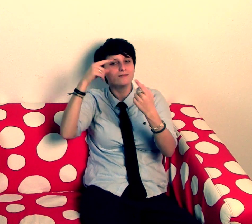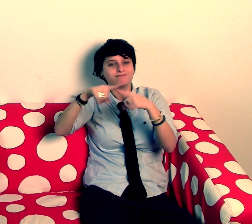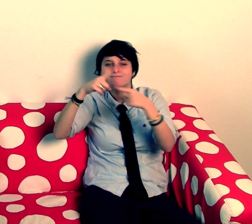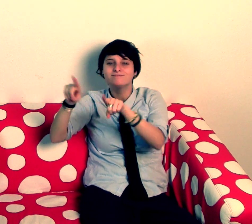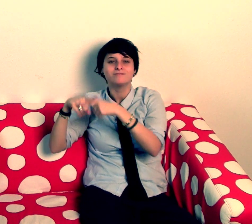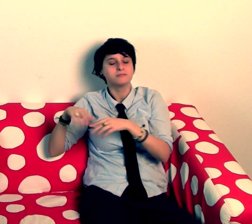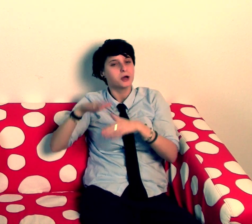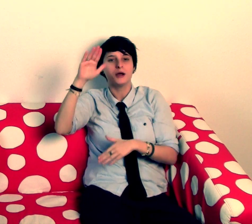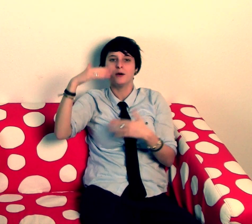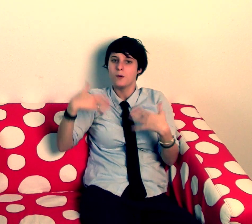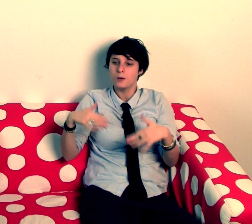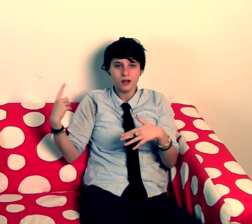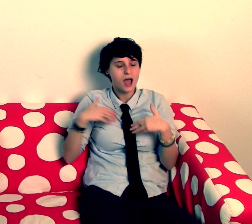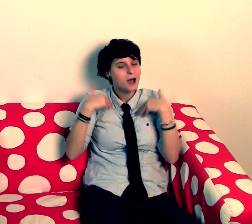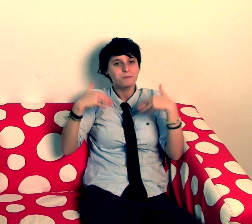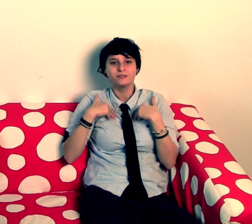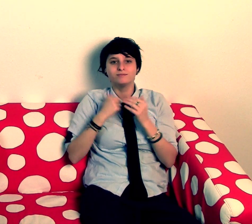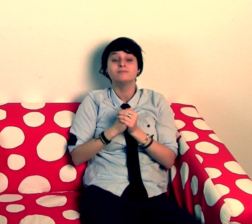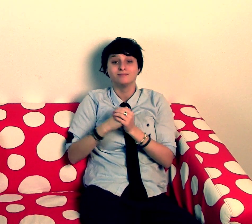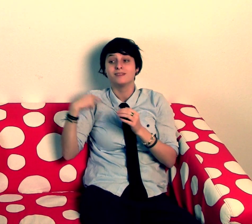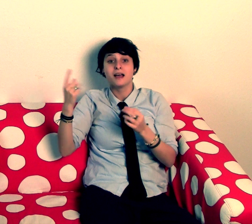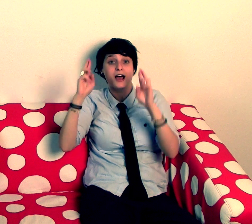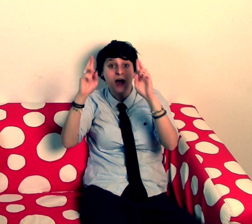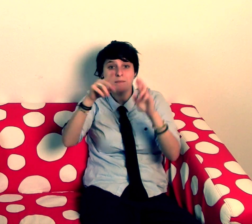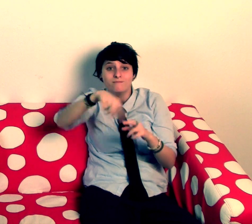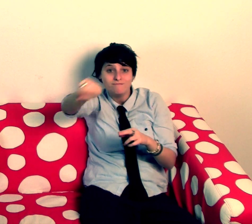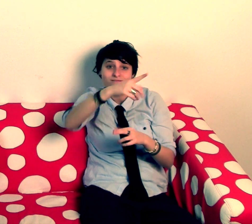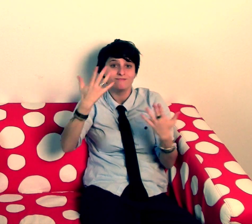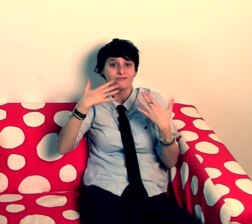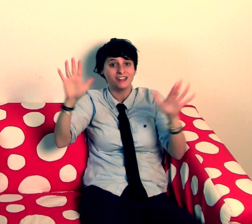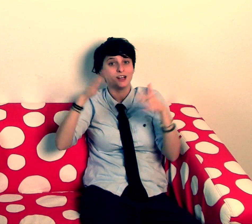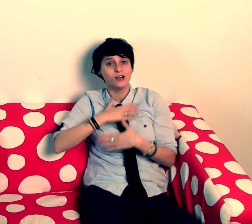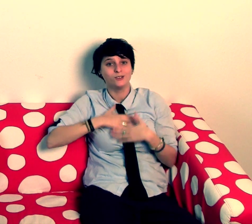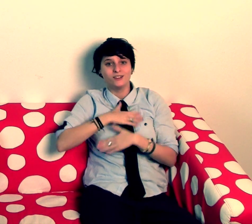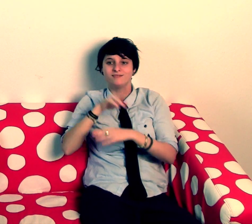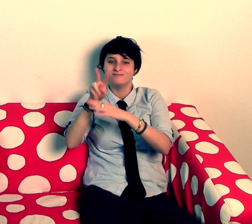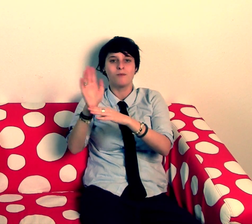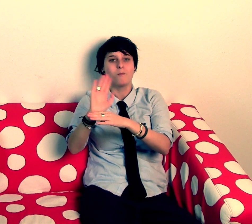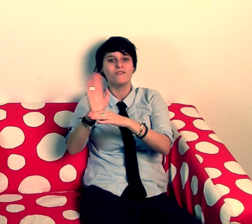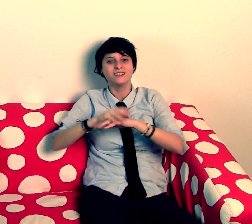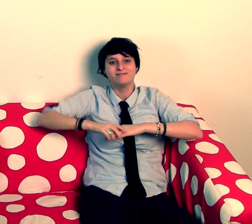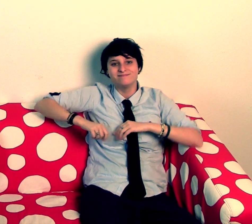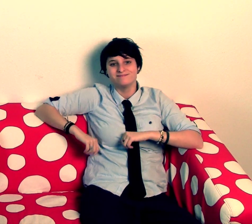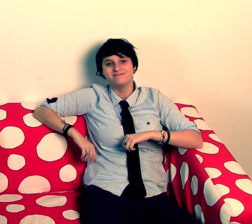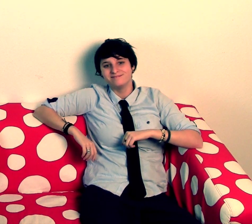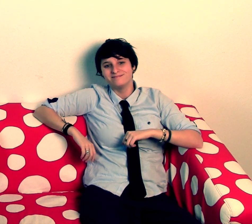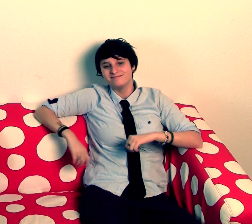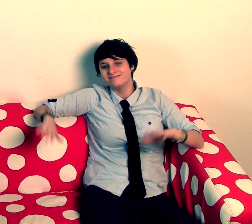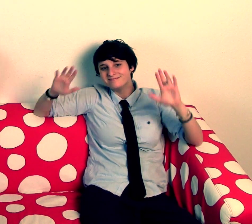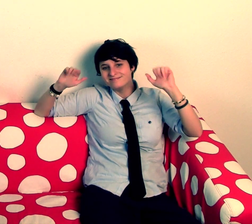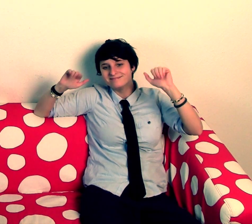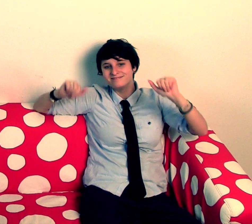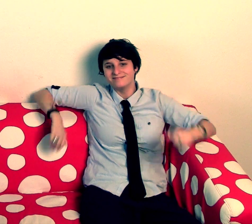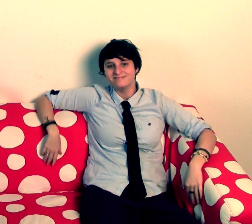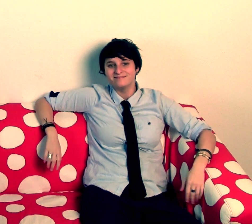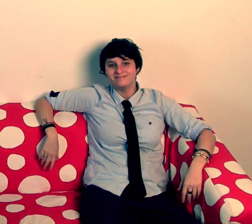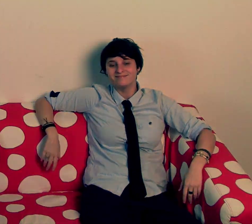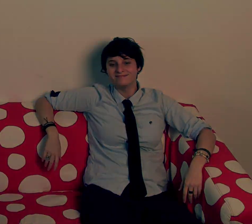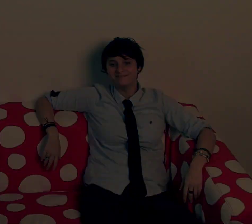Learning more about it. We’re really happy about it. We hope you’ve enjoyed watching our short film. Bye!!